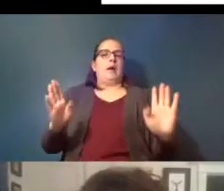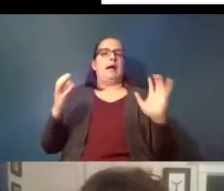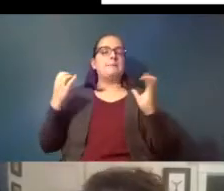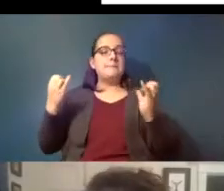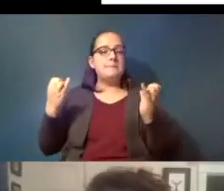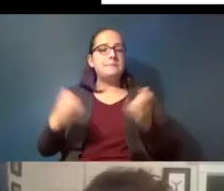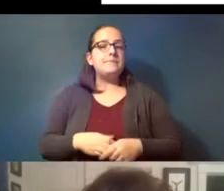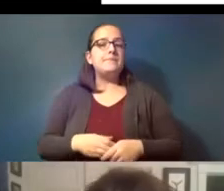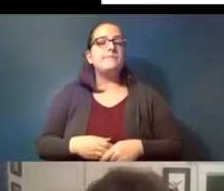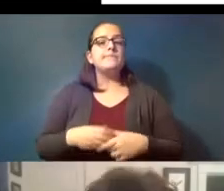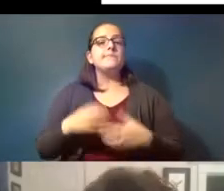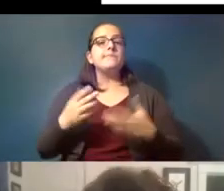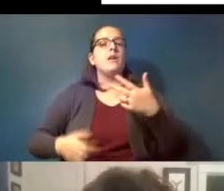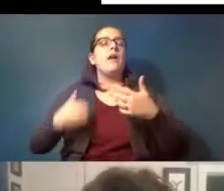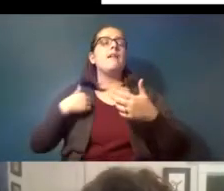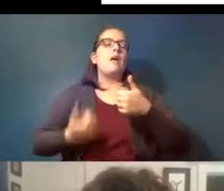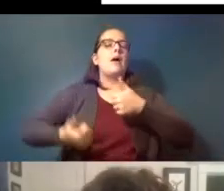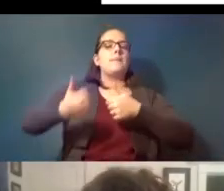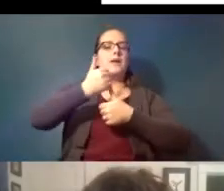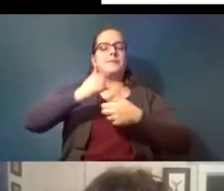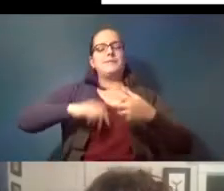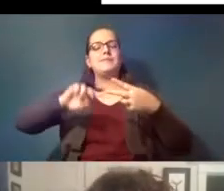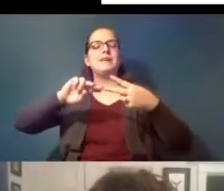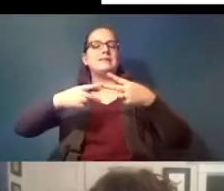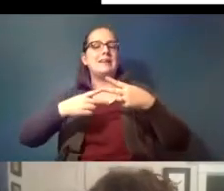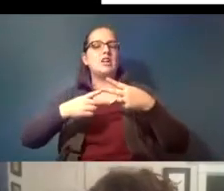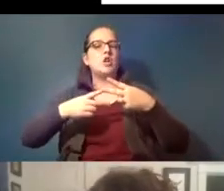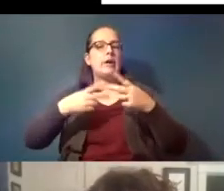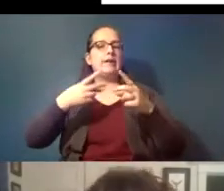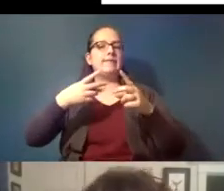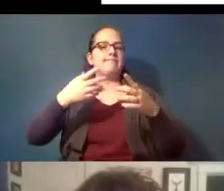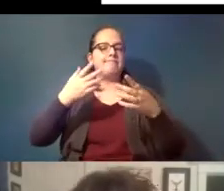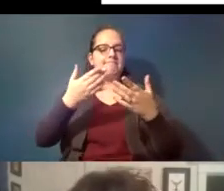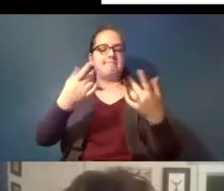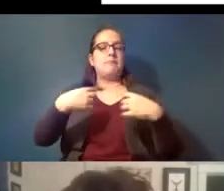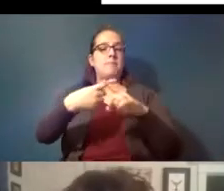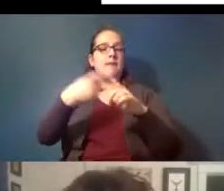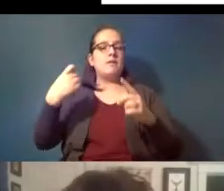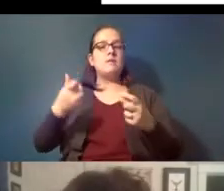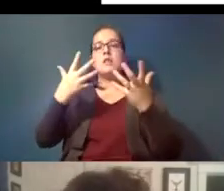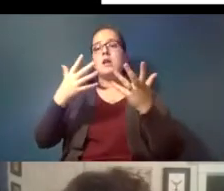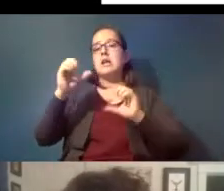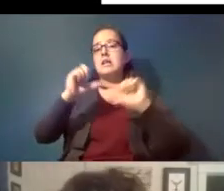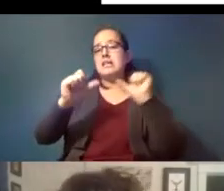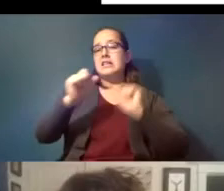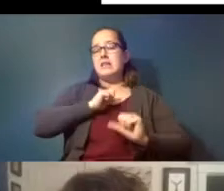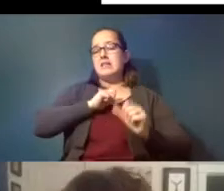are primary and secondary sources a lot of what scientists like myself deal with are the secondary